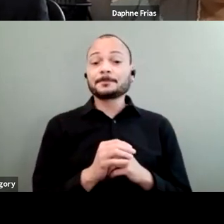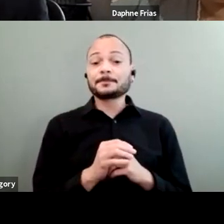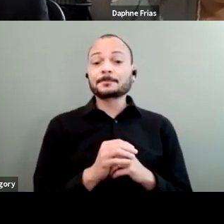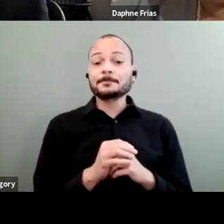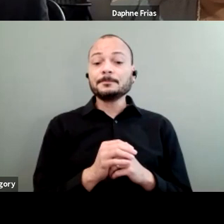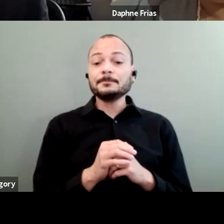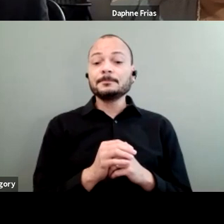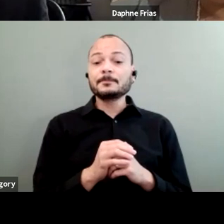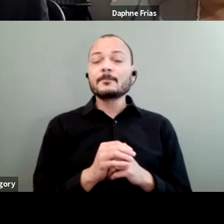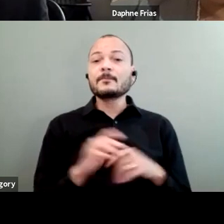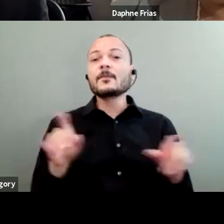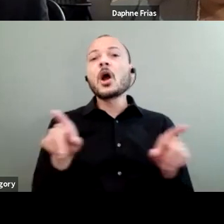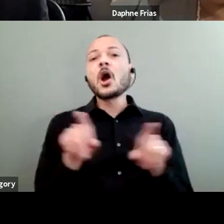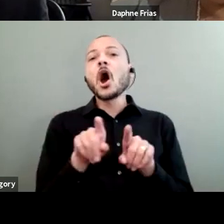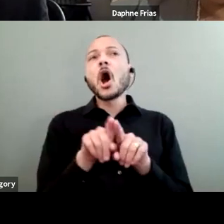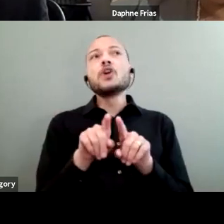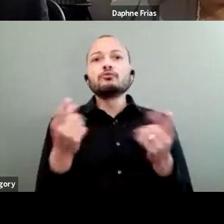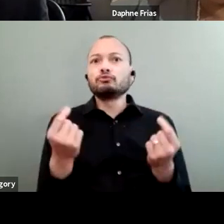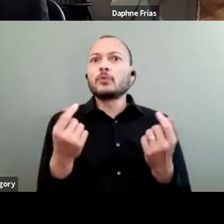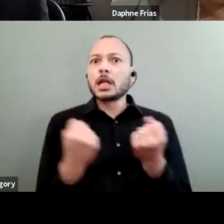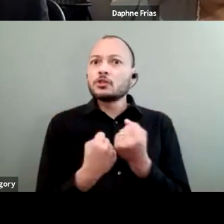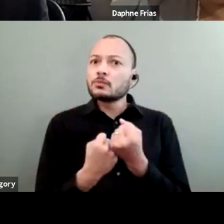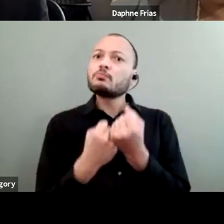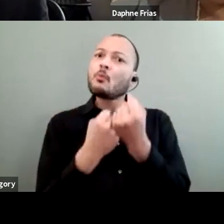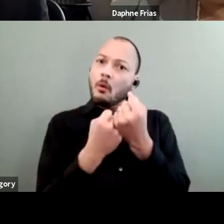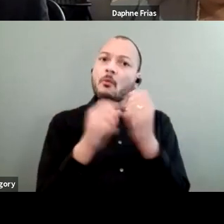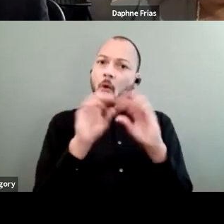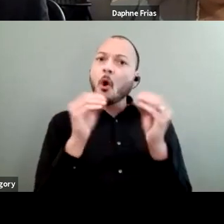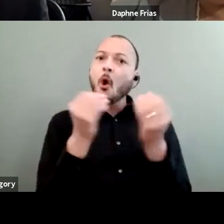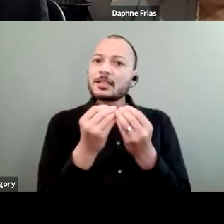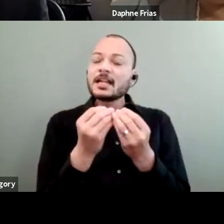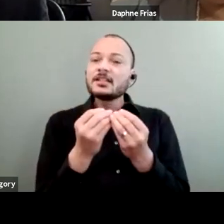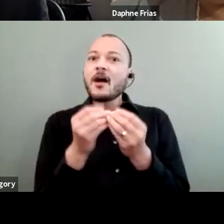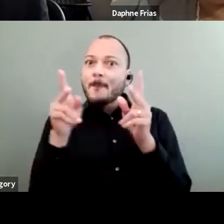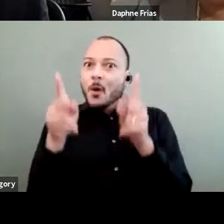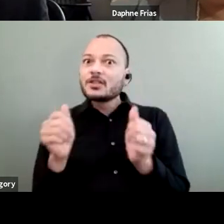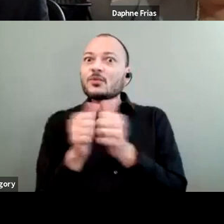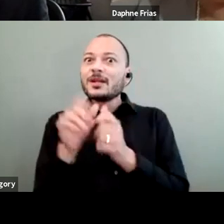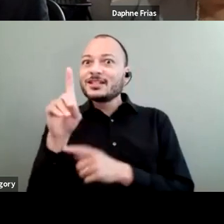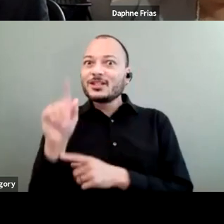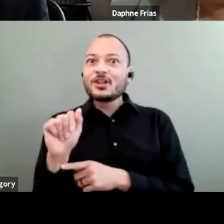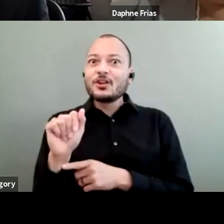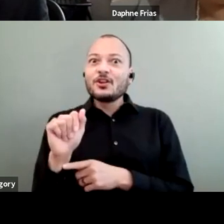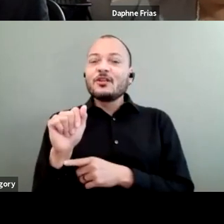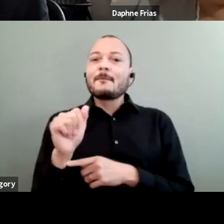Also to support organizations of persons with disabilities to build capacity on the topic, because, to be honest,